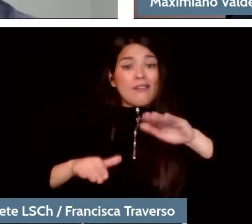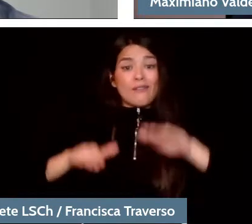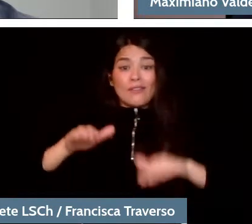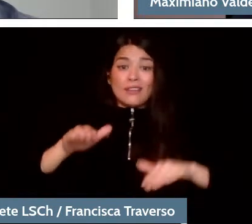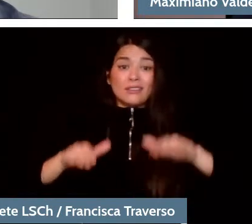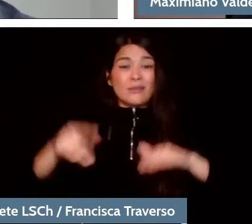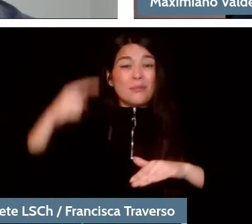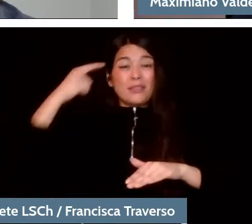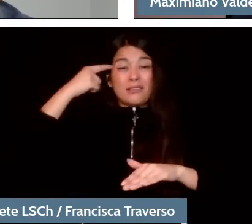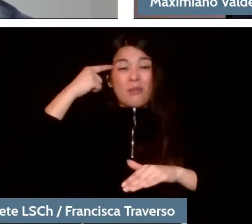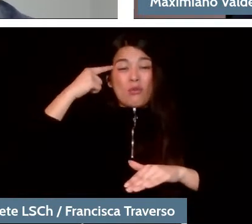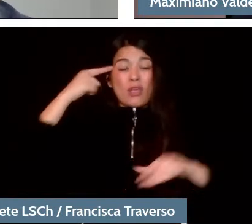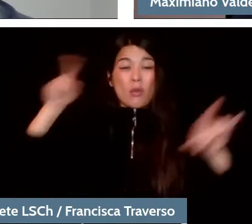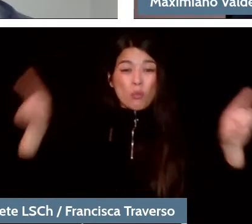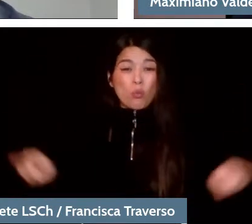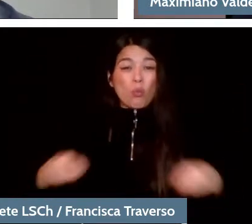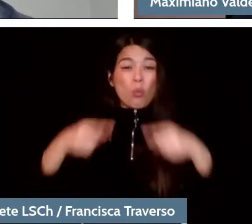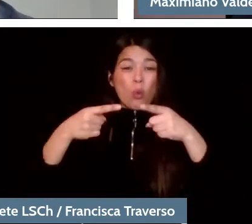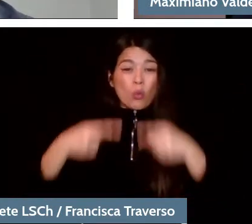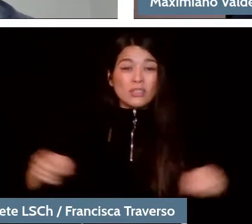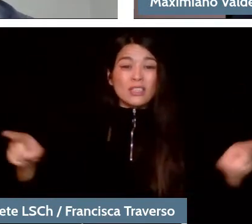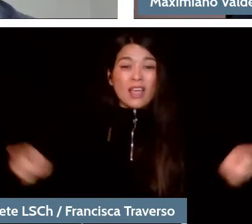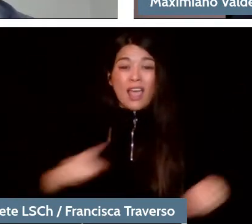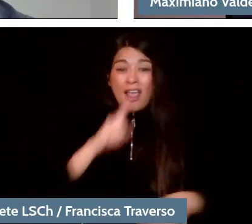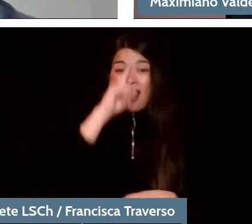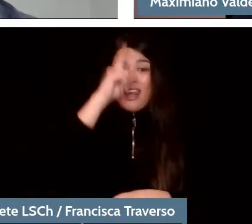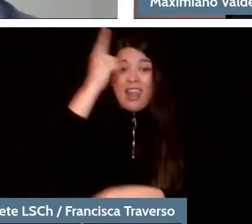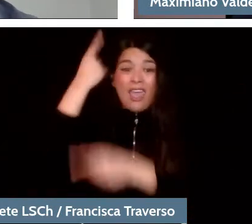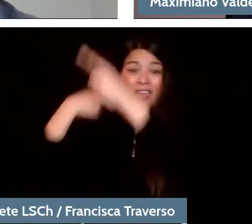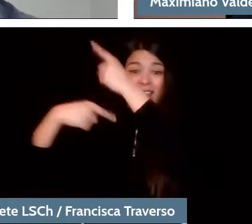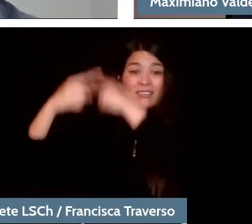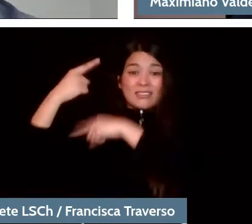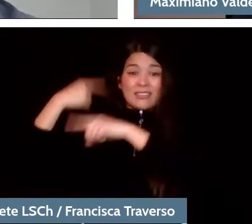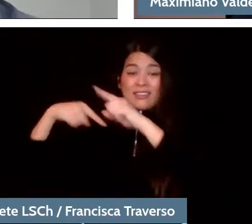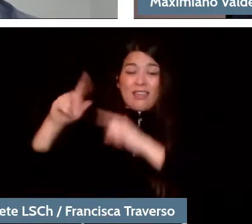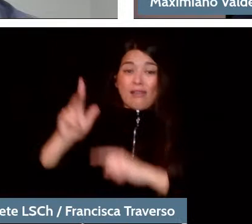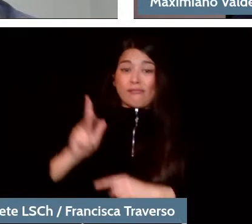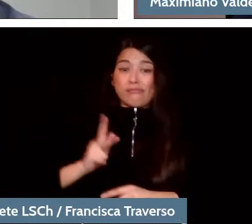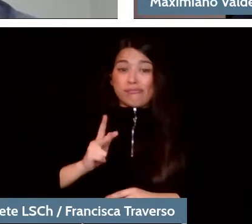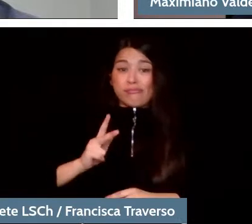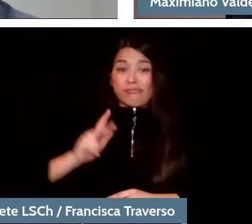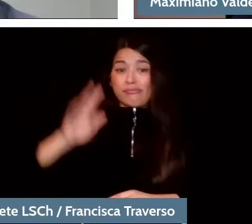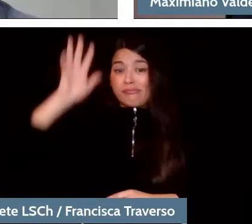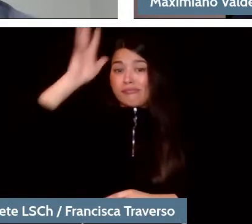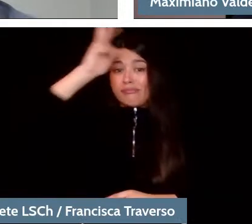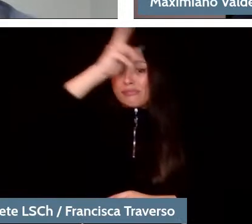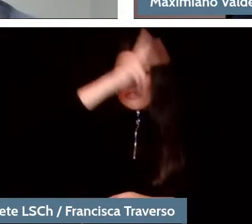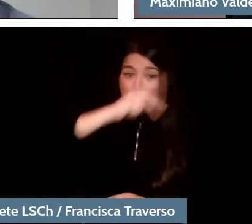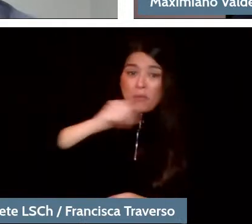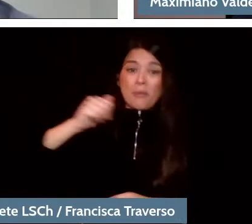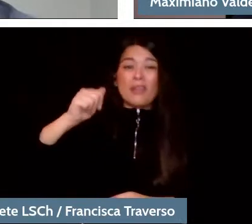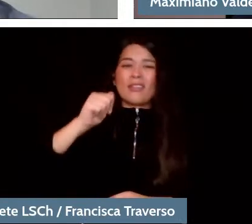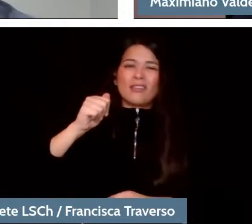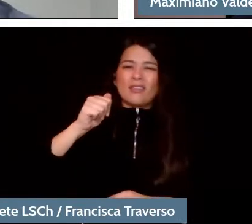or a good part of the romantic classical repertoire proposes a way of listening that is like going from one place to another,